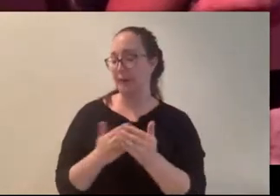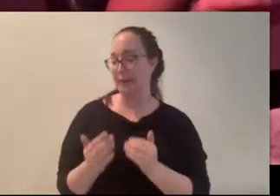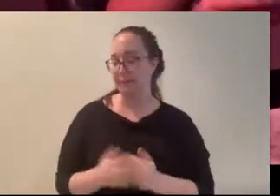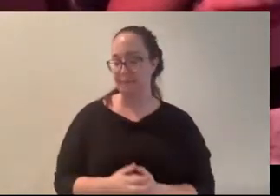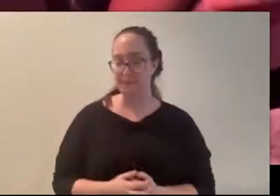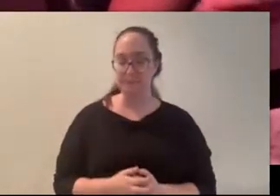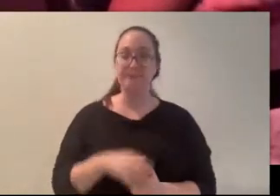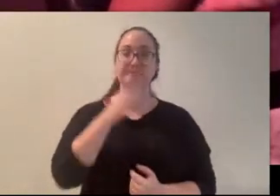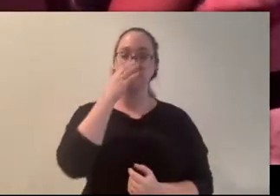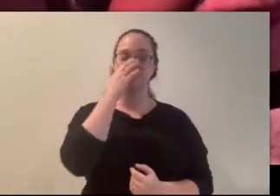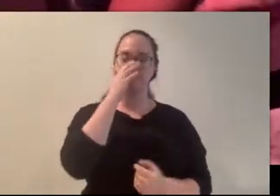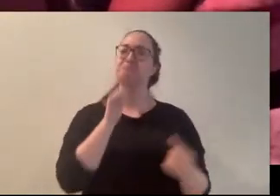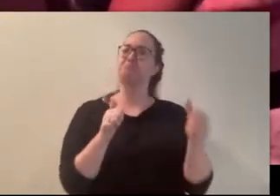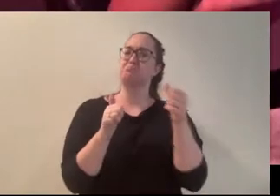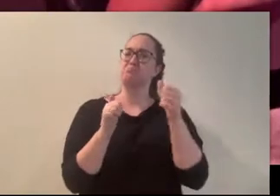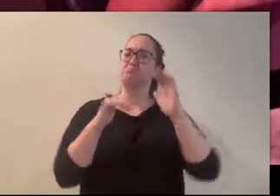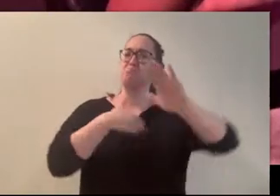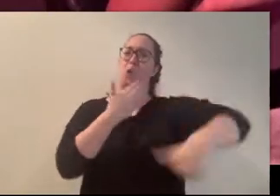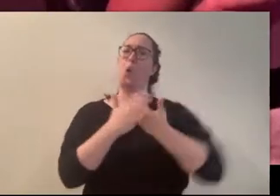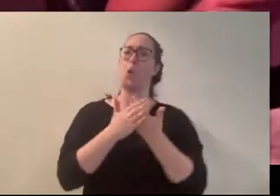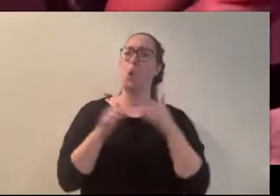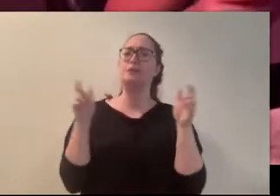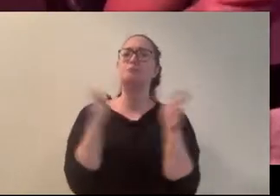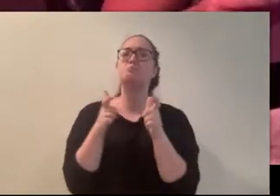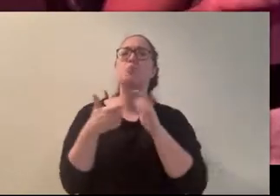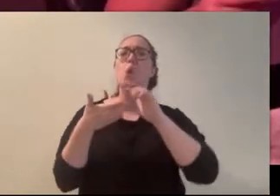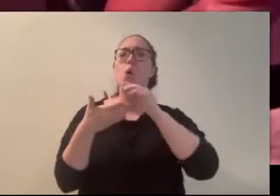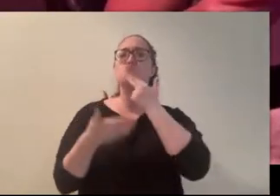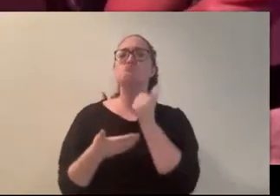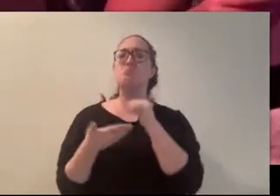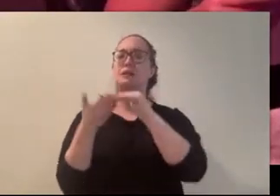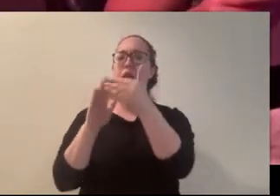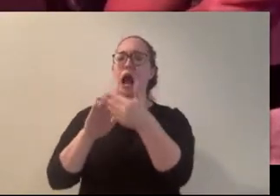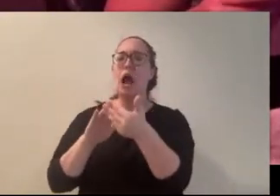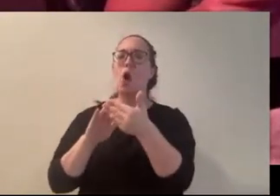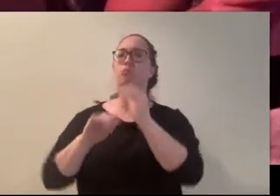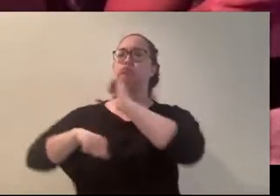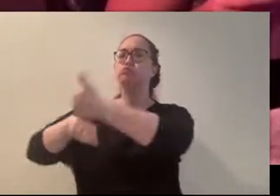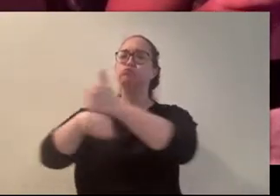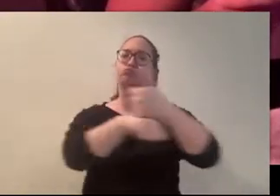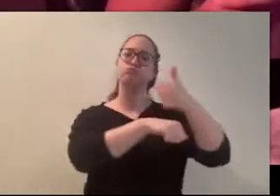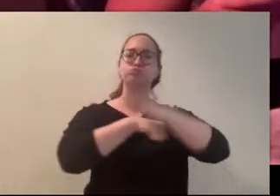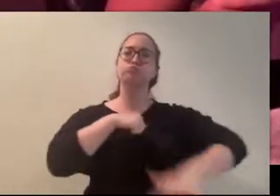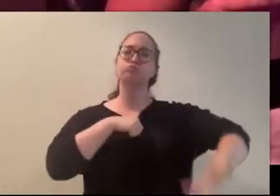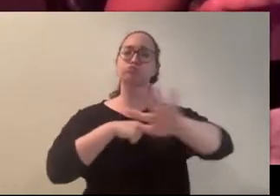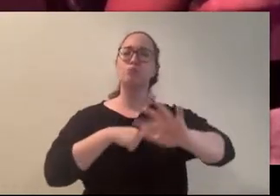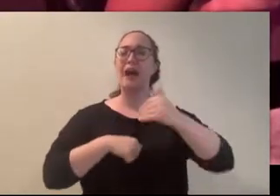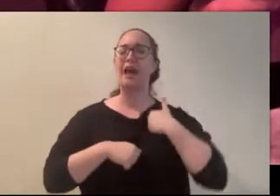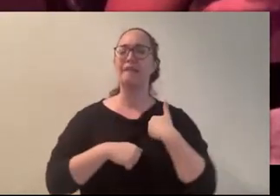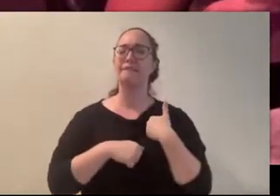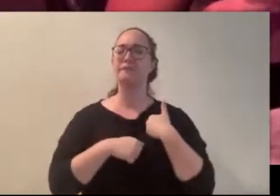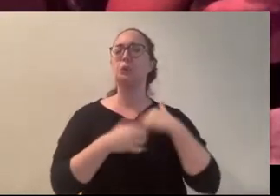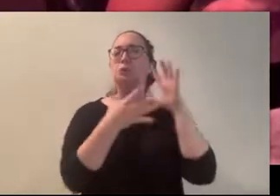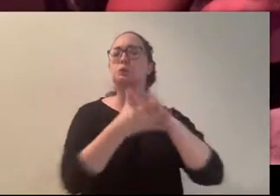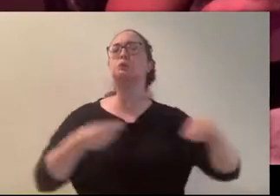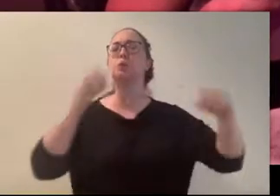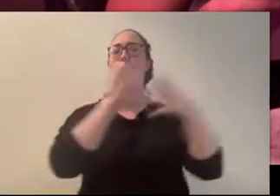Every small town has at least one; a local urban legend that everyone knows and swears is true